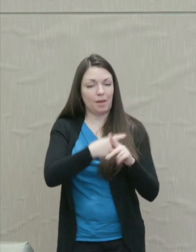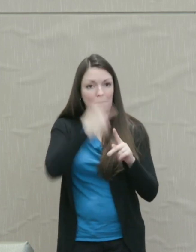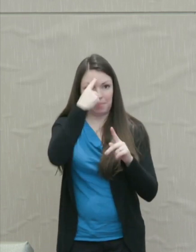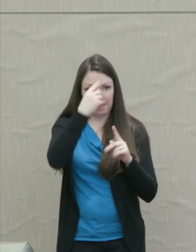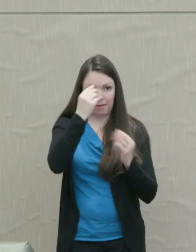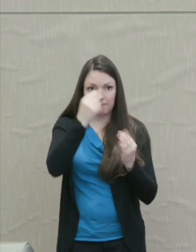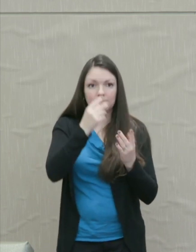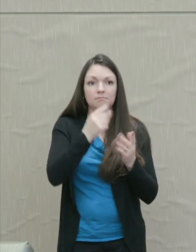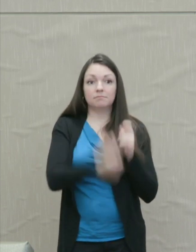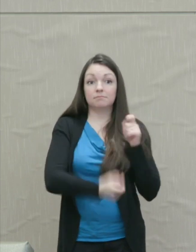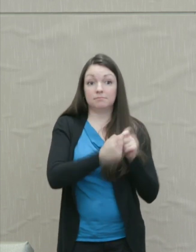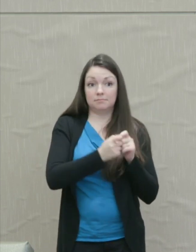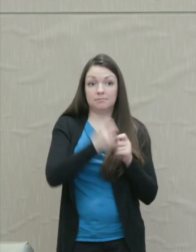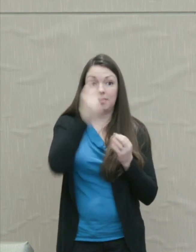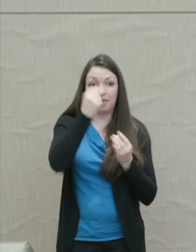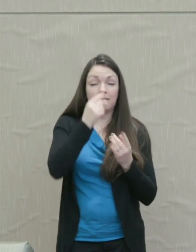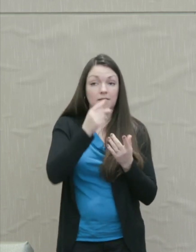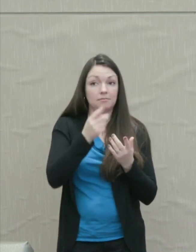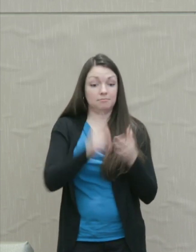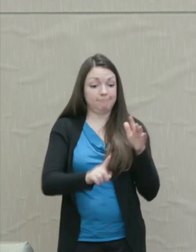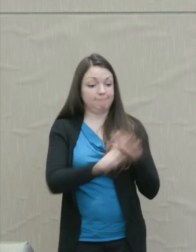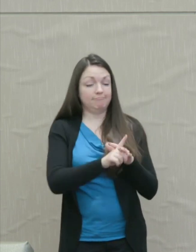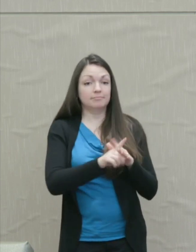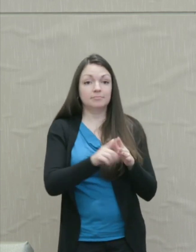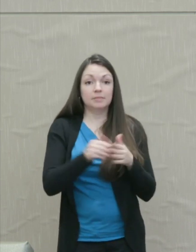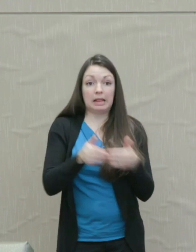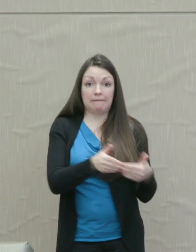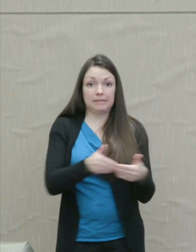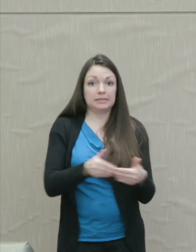infants even before they begin to use language.